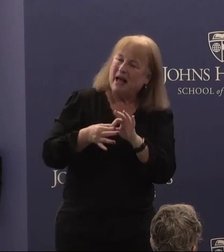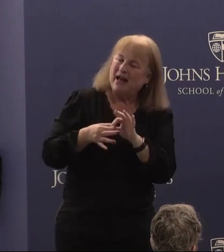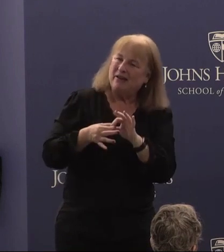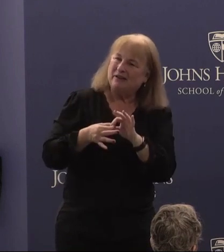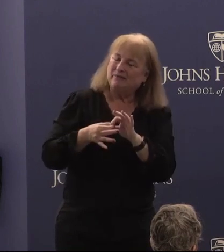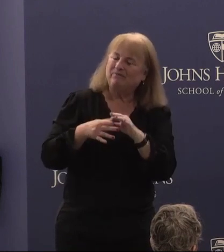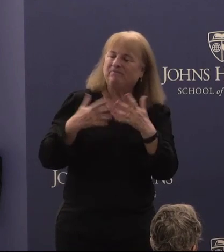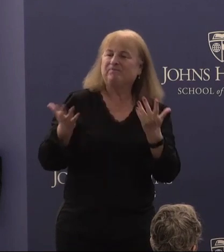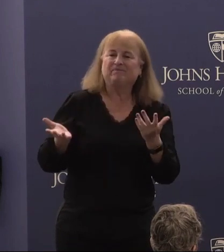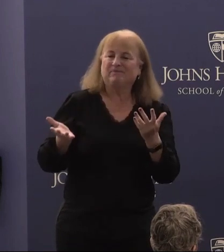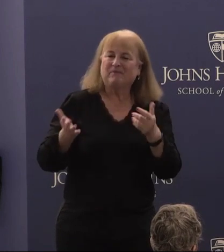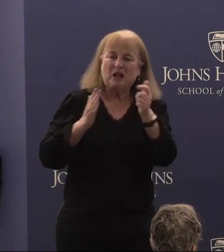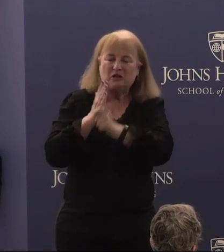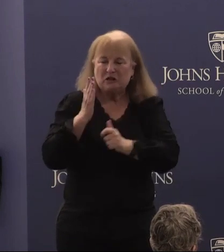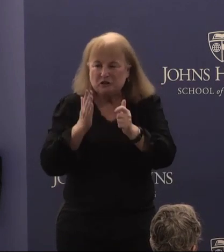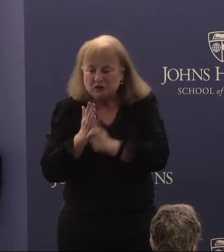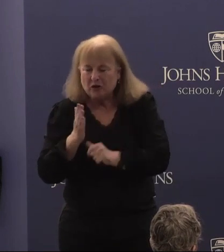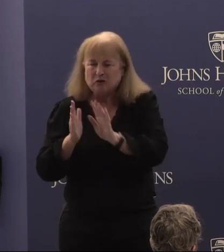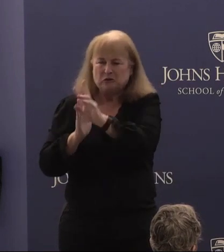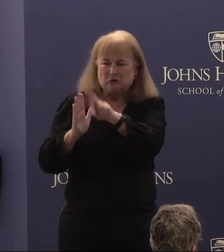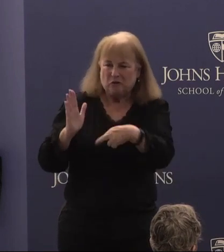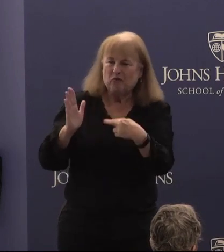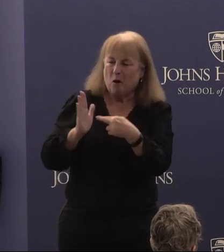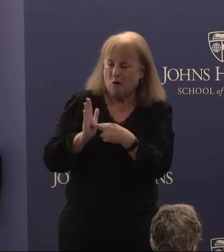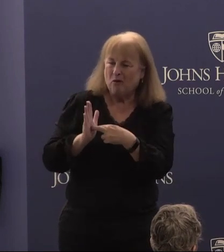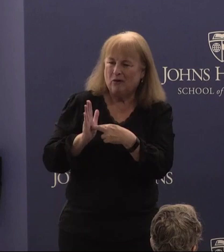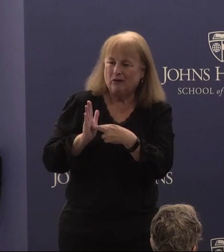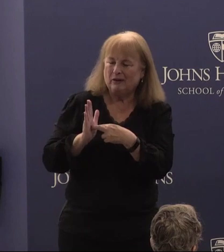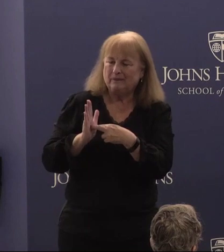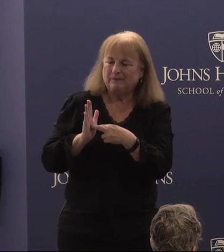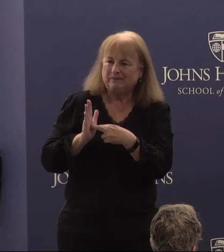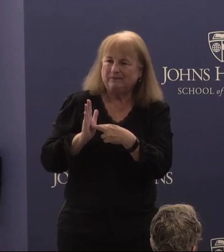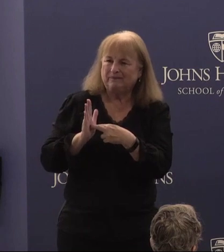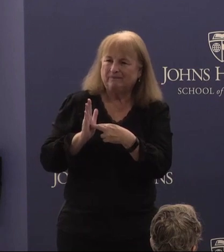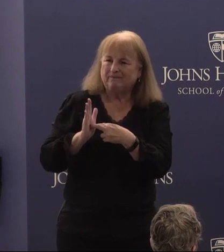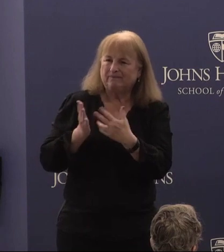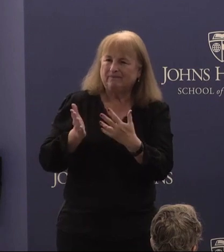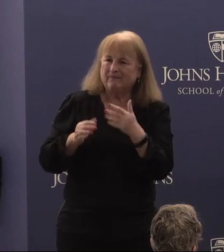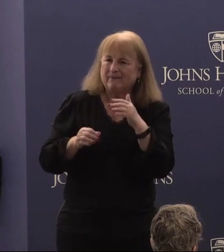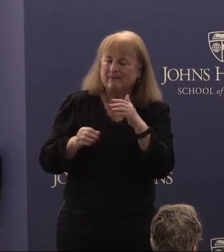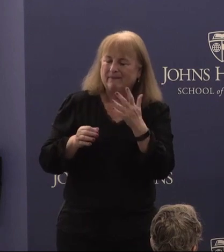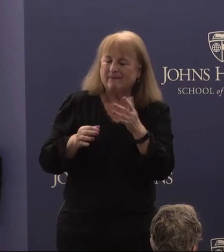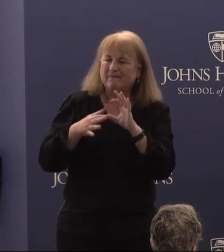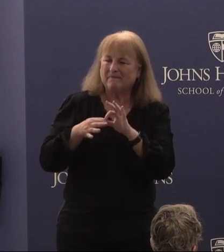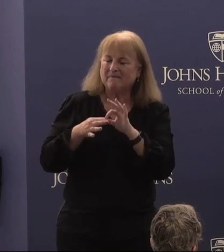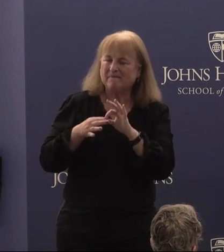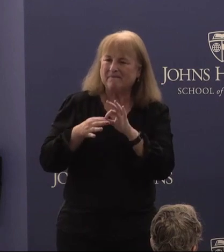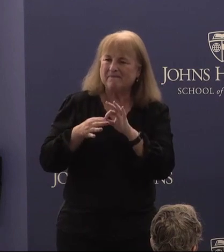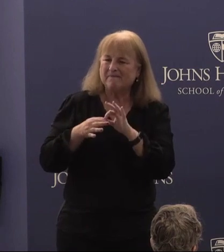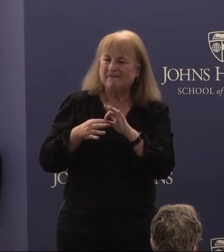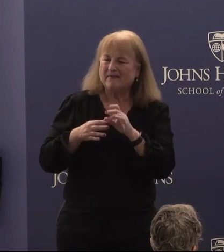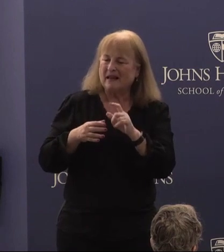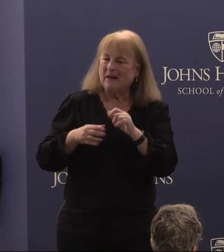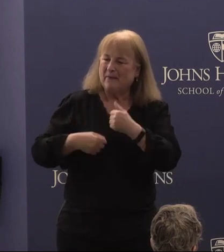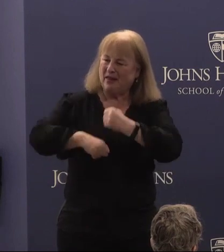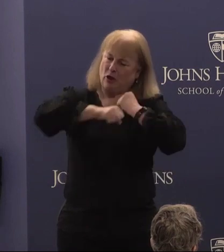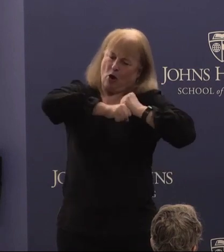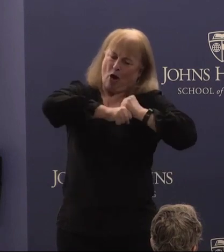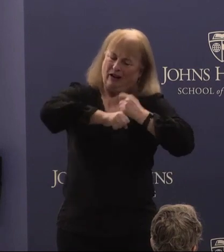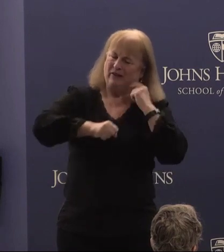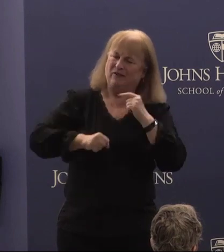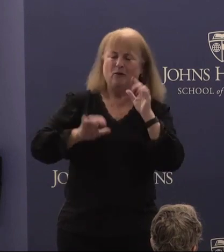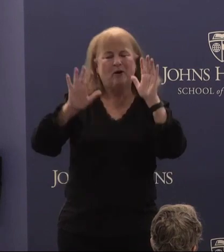the journals and the role that you play, um, in playing in, in being guardian for the great, uh,